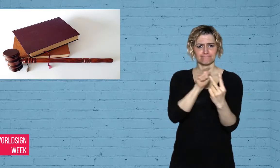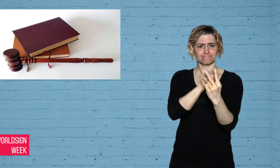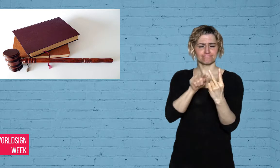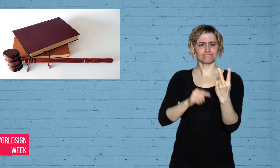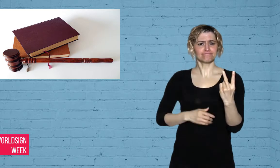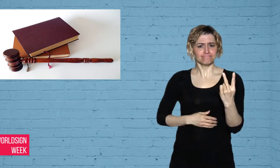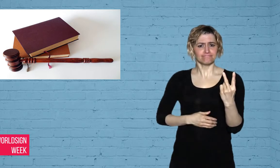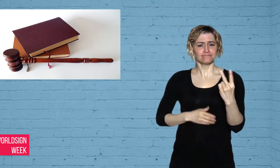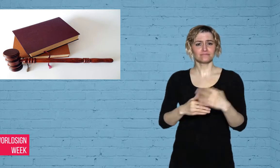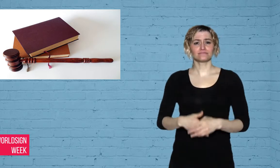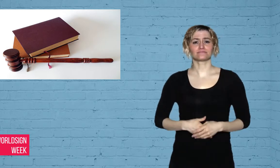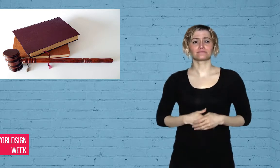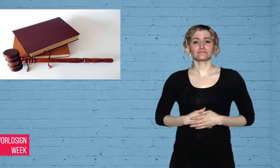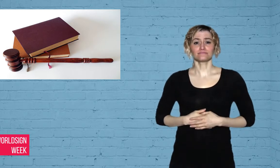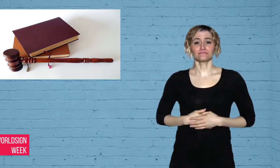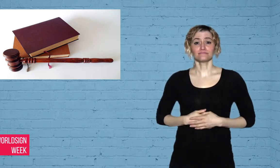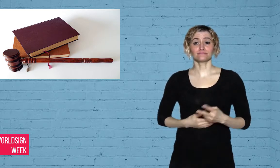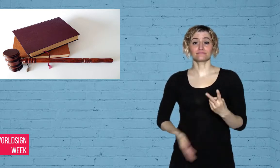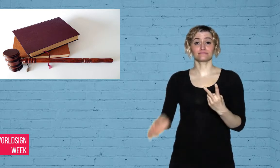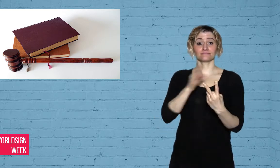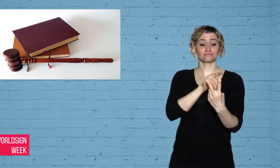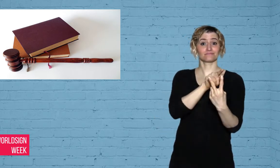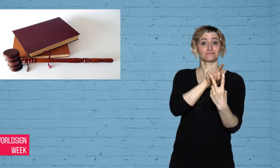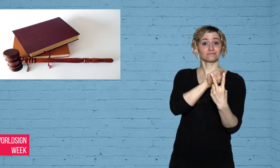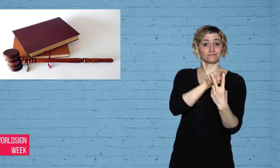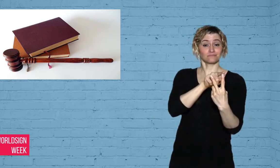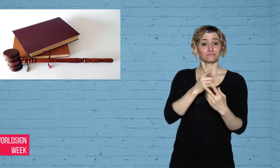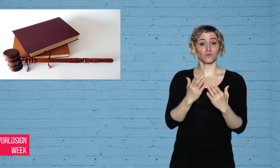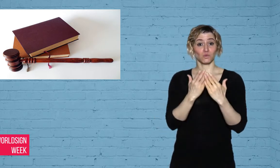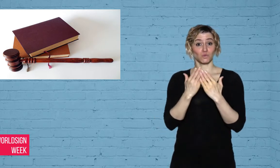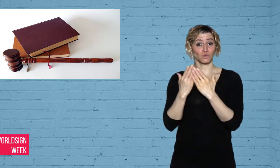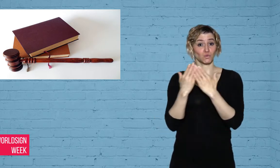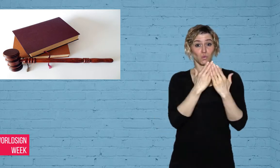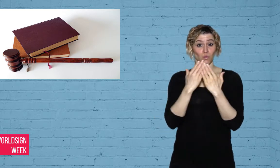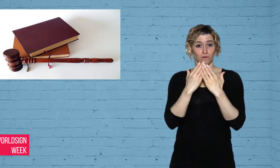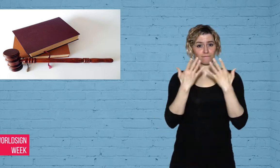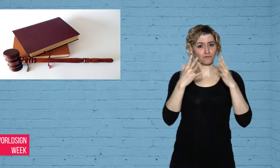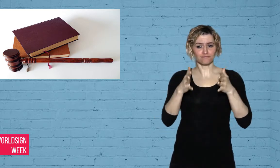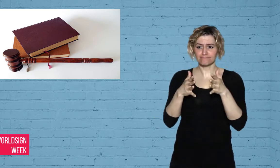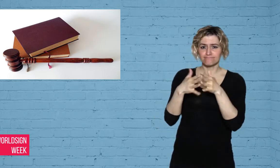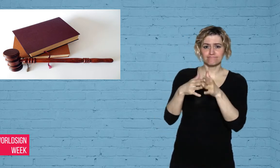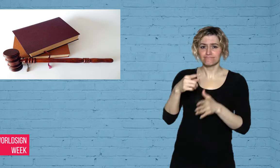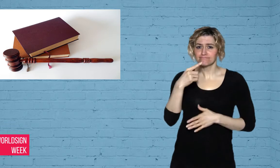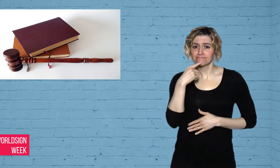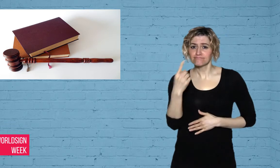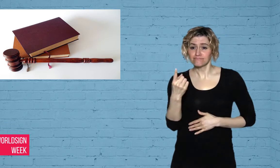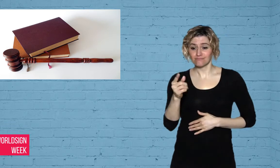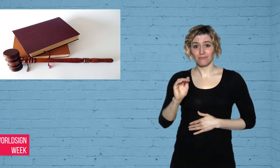would have ASL interpreter but one was